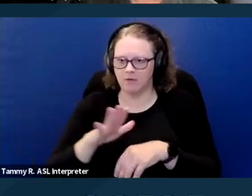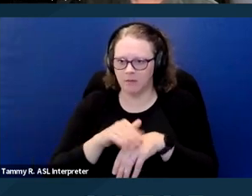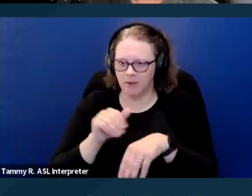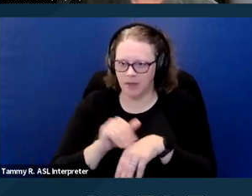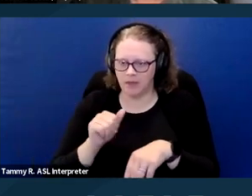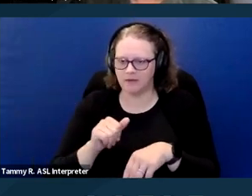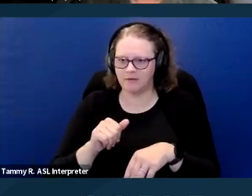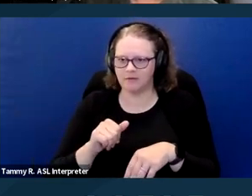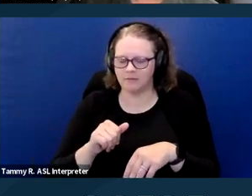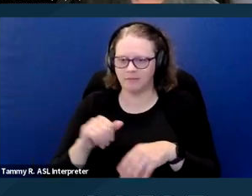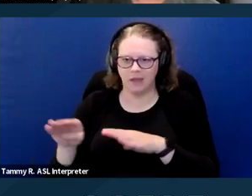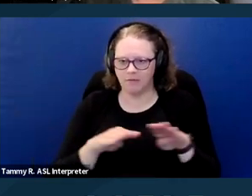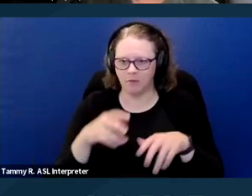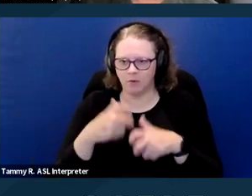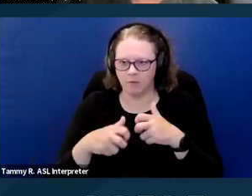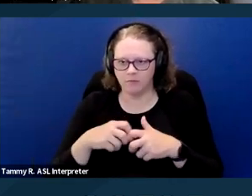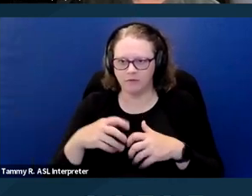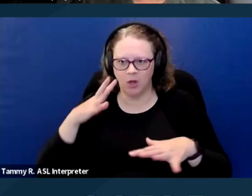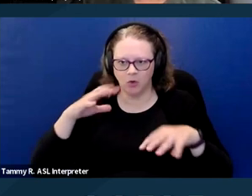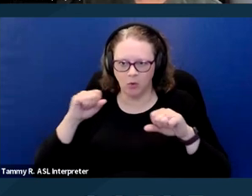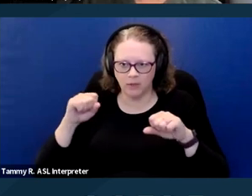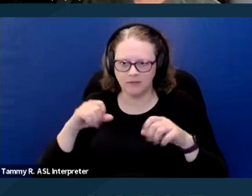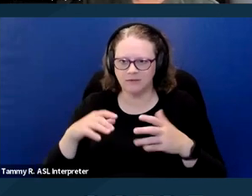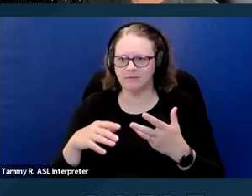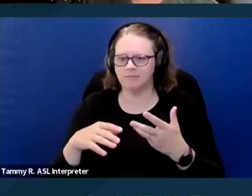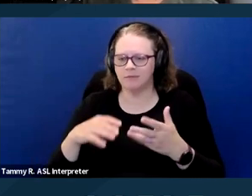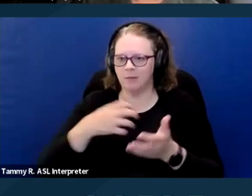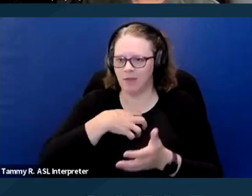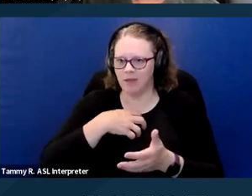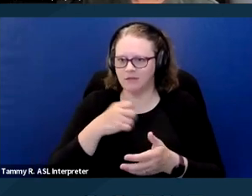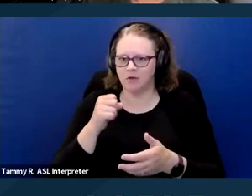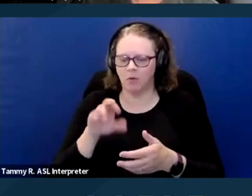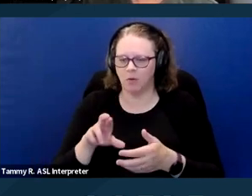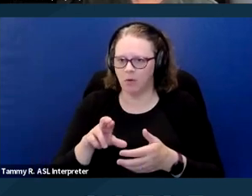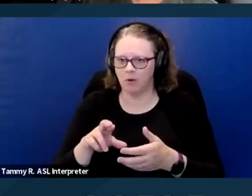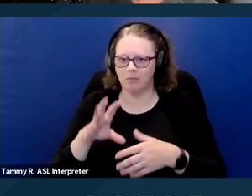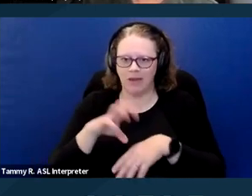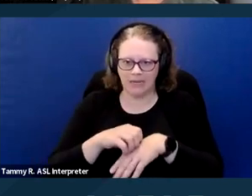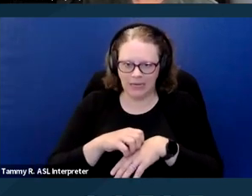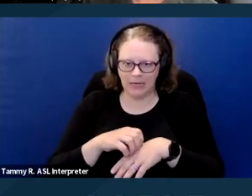or biting, and also references from other landlords. Next slide please.